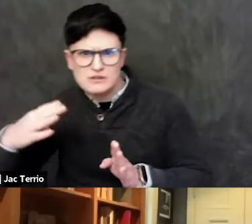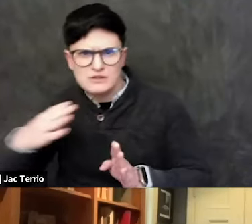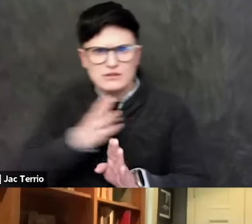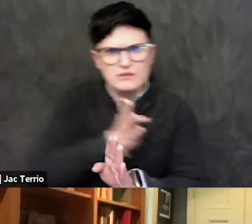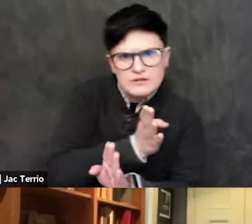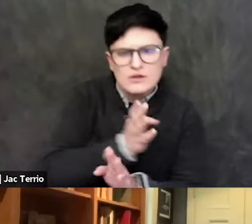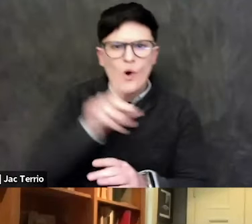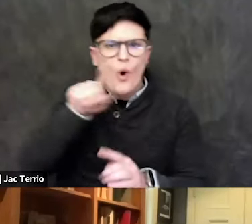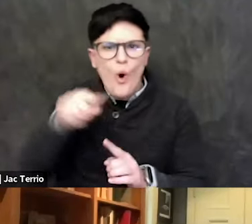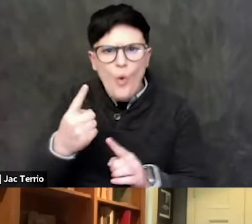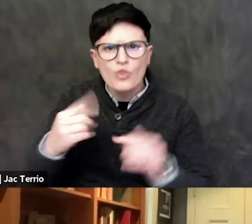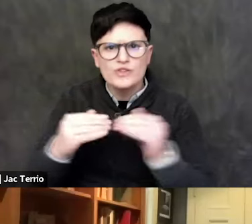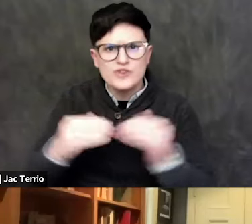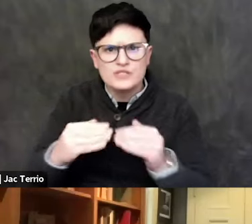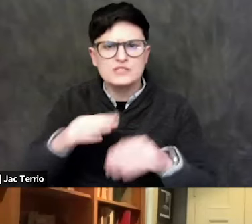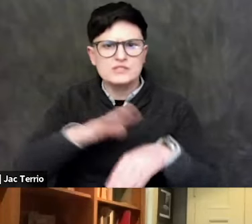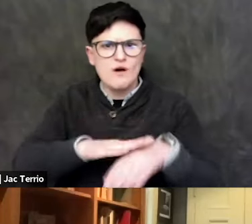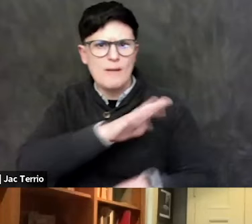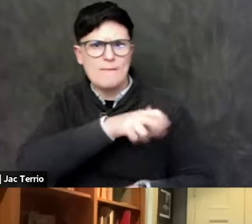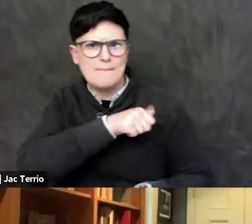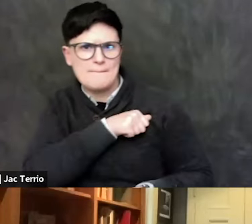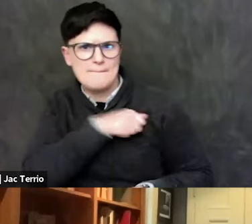There's no justice on the Israeli side," or vice versa,